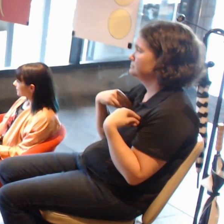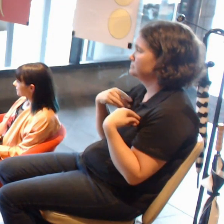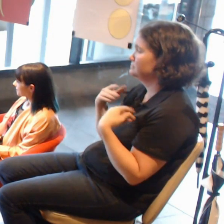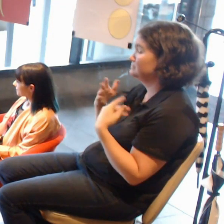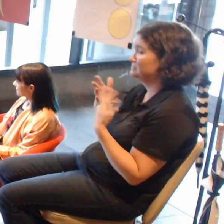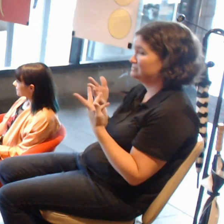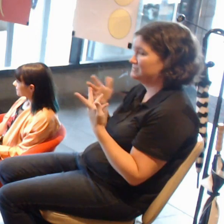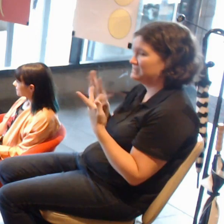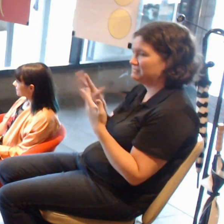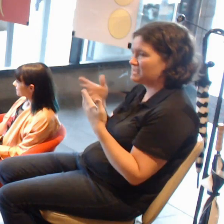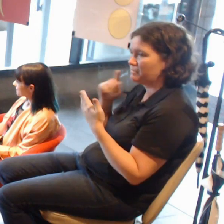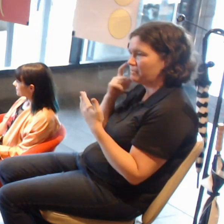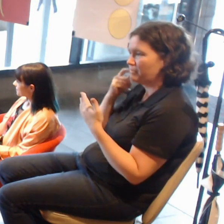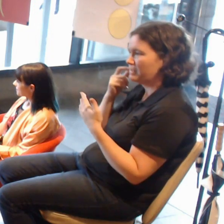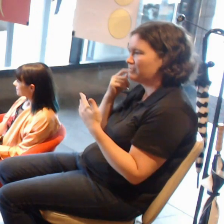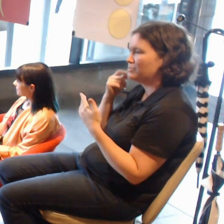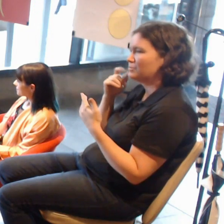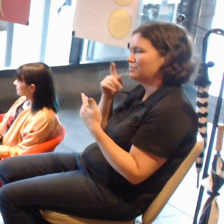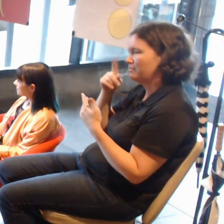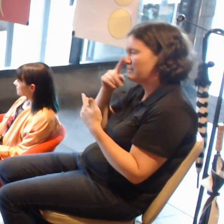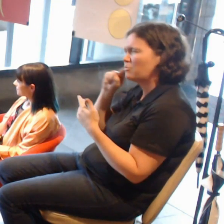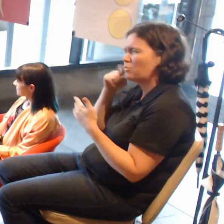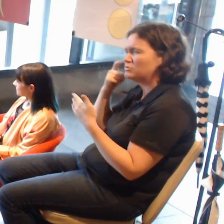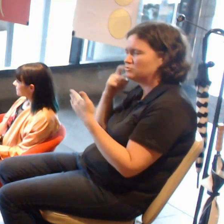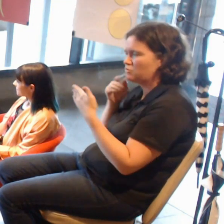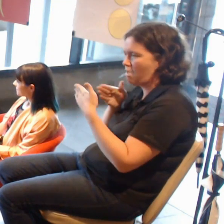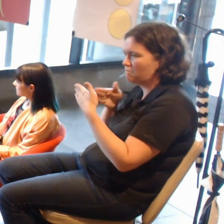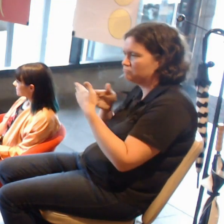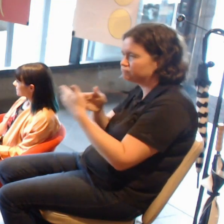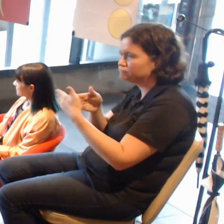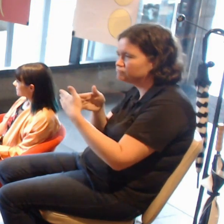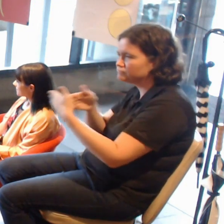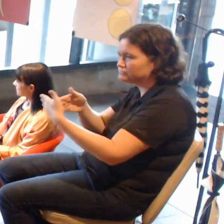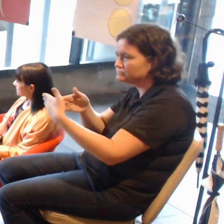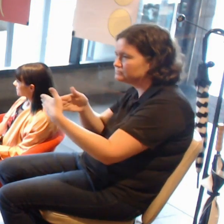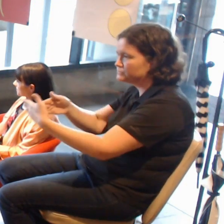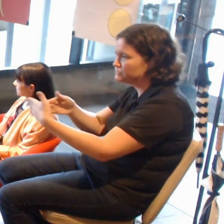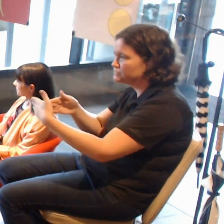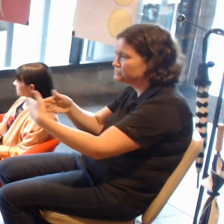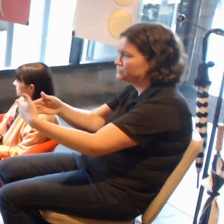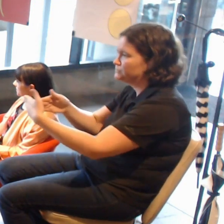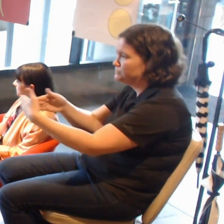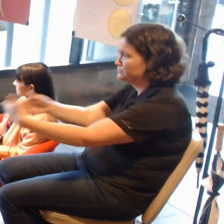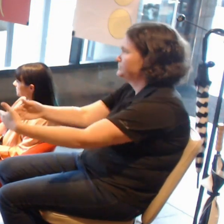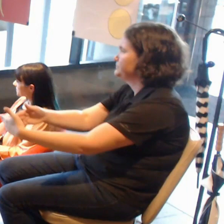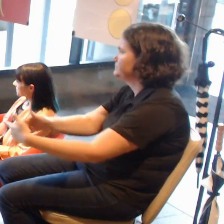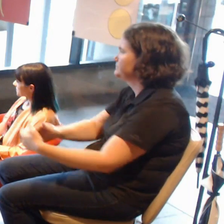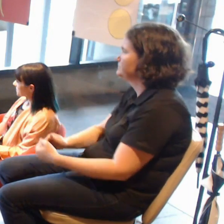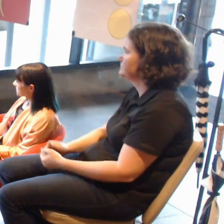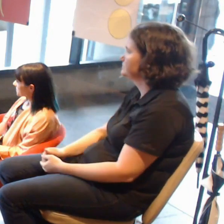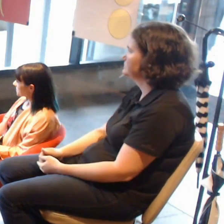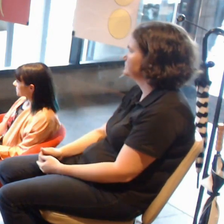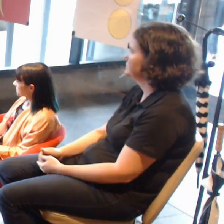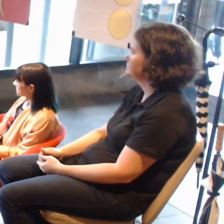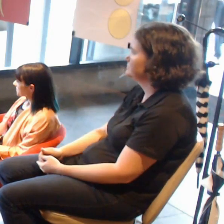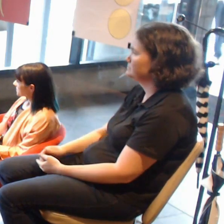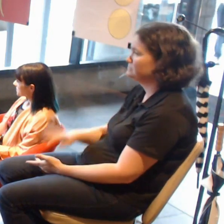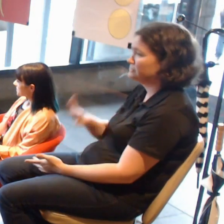until we get somebody coming out with PTSD and sues somebody else for being traumatically disturbed by an artwork?